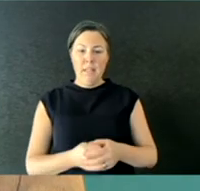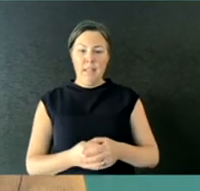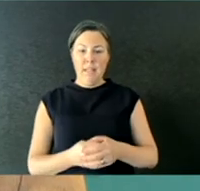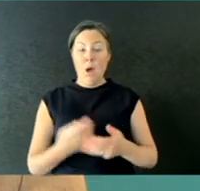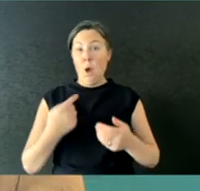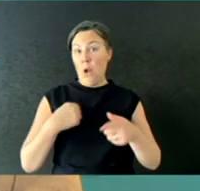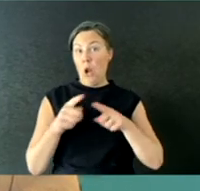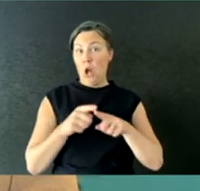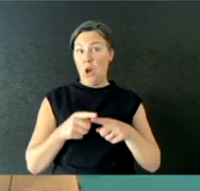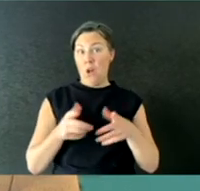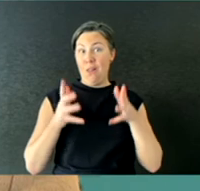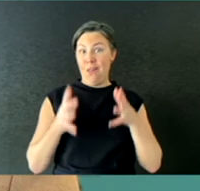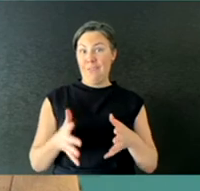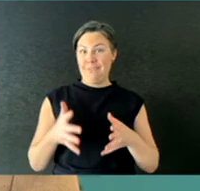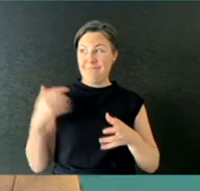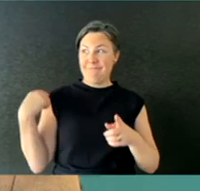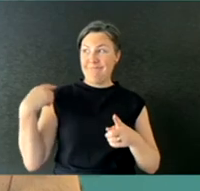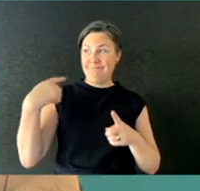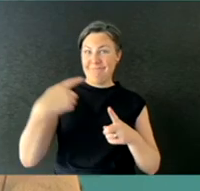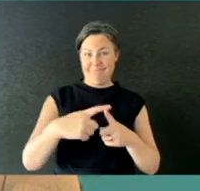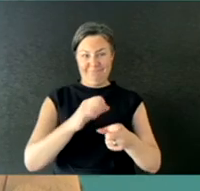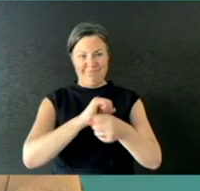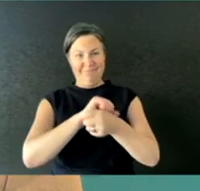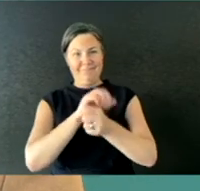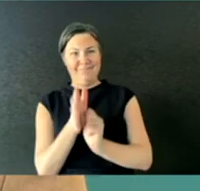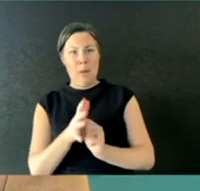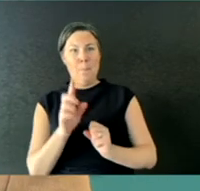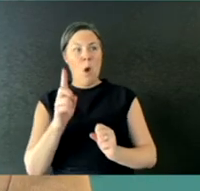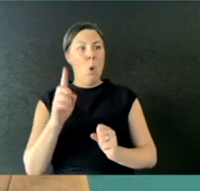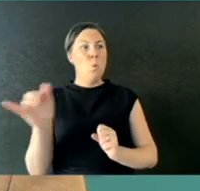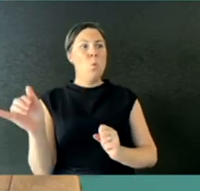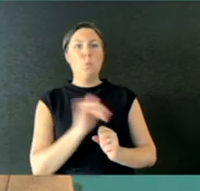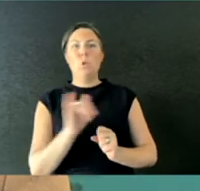about which of the measures is likely to give you the biggest bang for your buck.